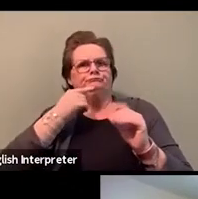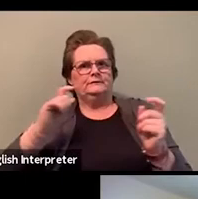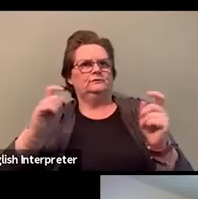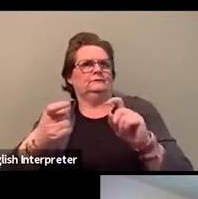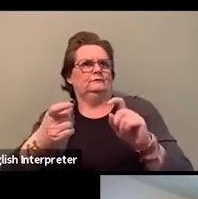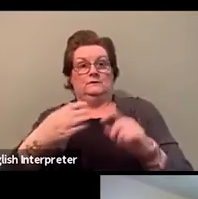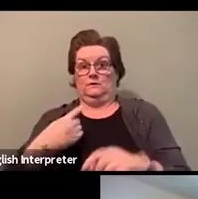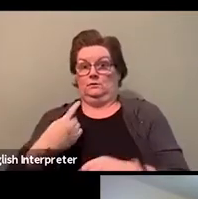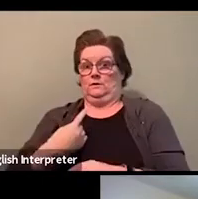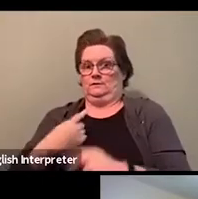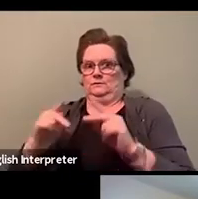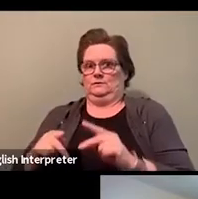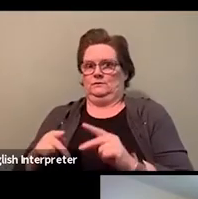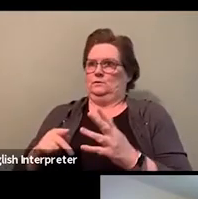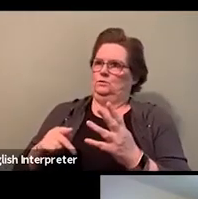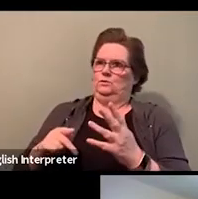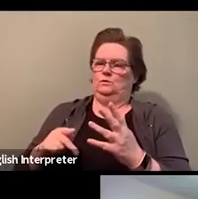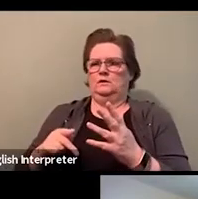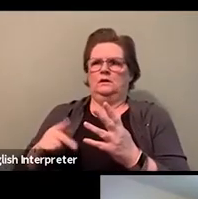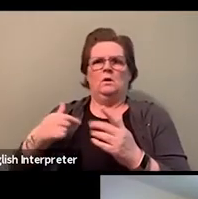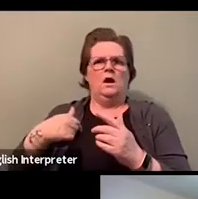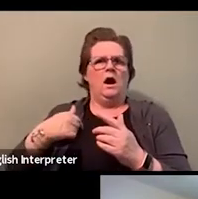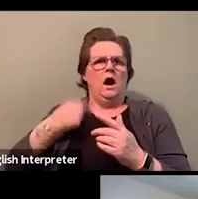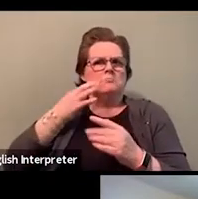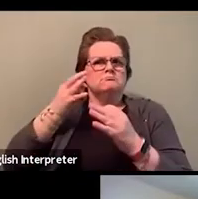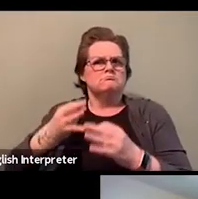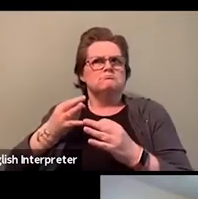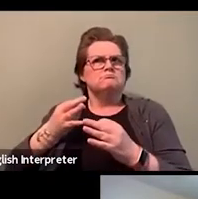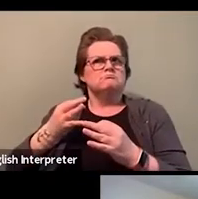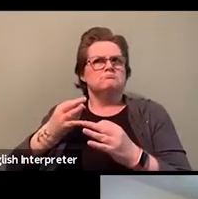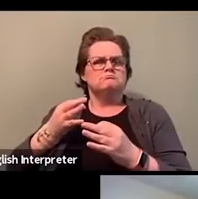I joined the union, and I was elected in 2002